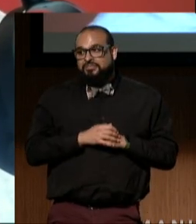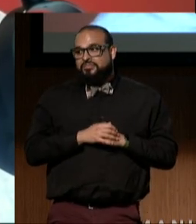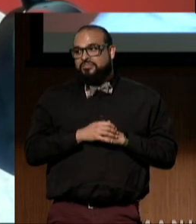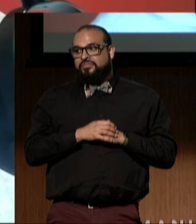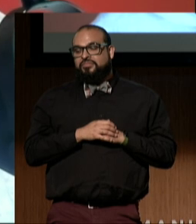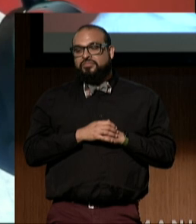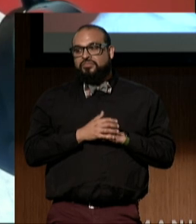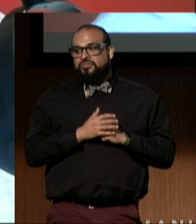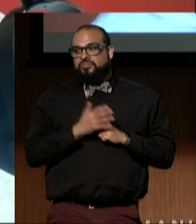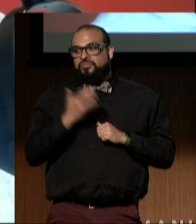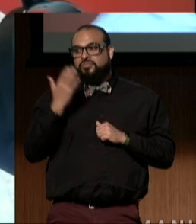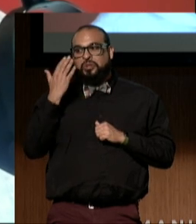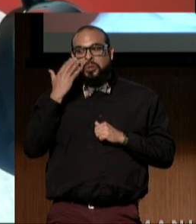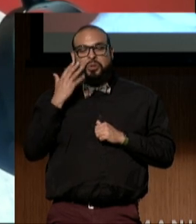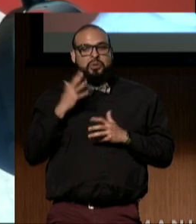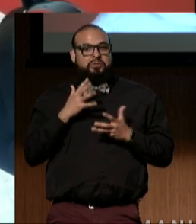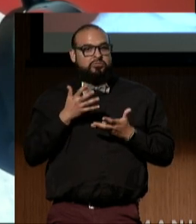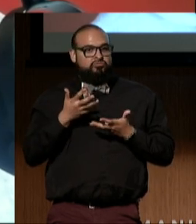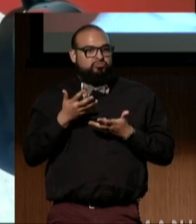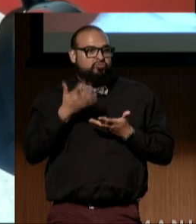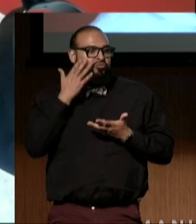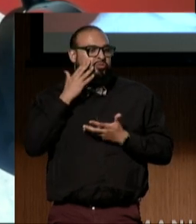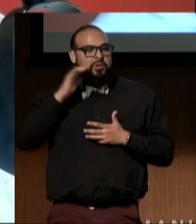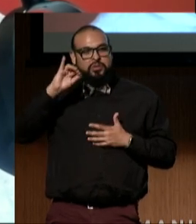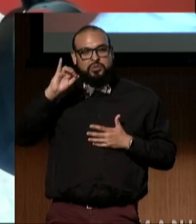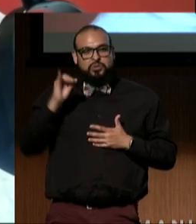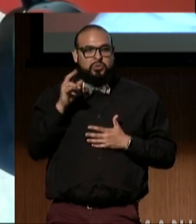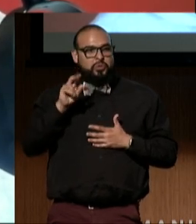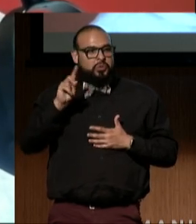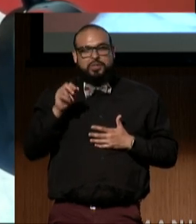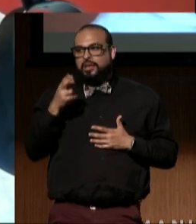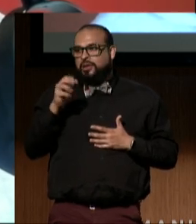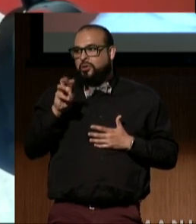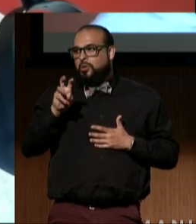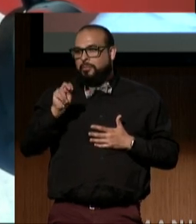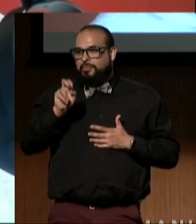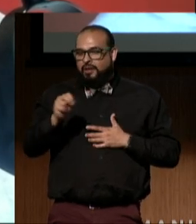to spend time with our dear friend Judy Heumann in that capacity.